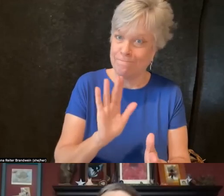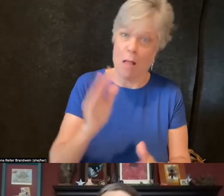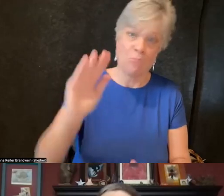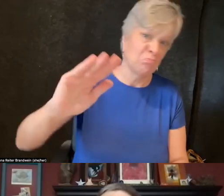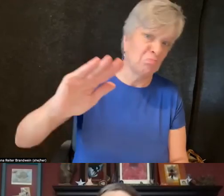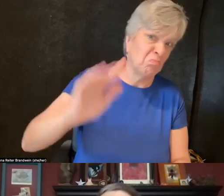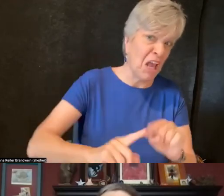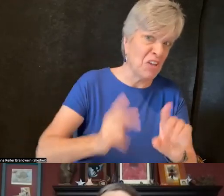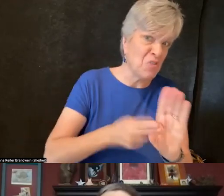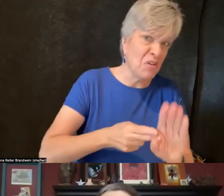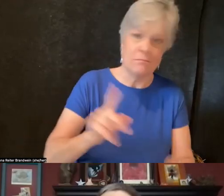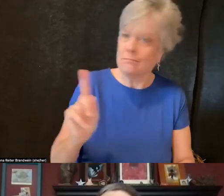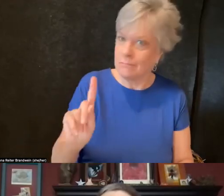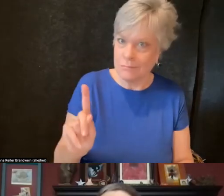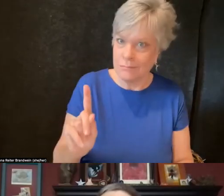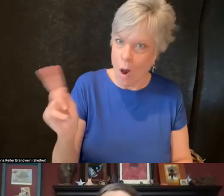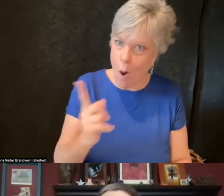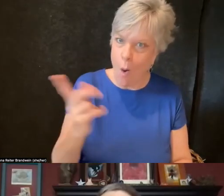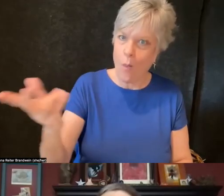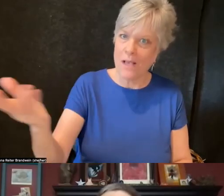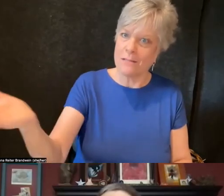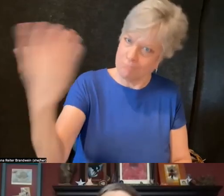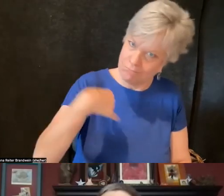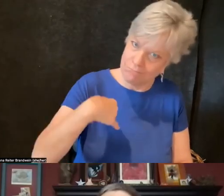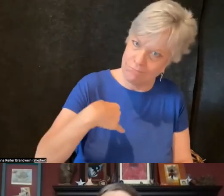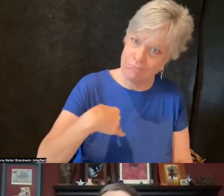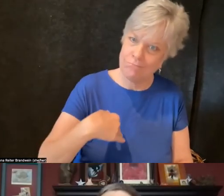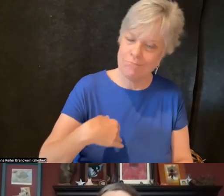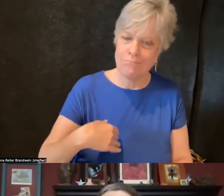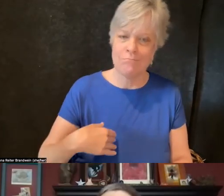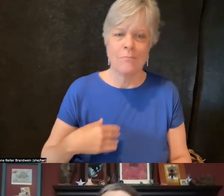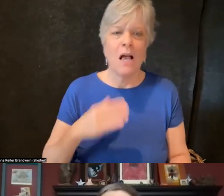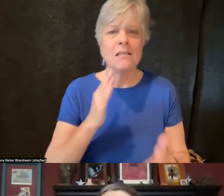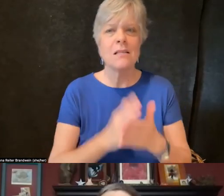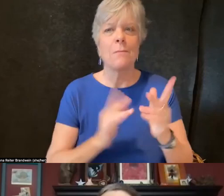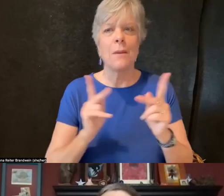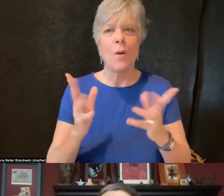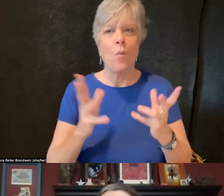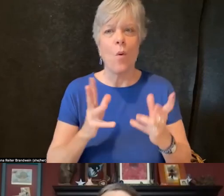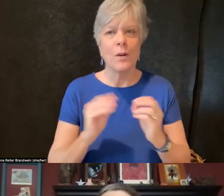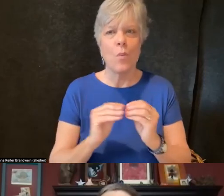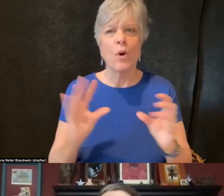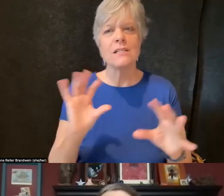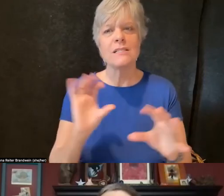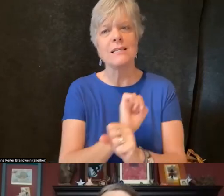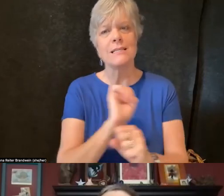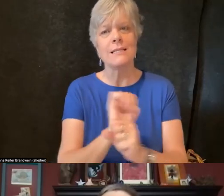However, some folks want a more statistical and quantifiable reason,